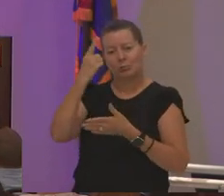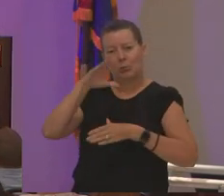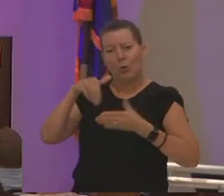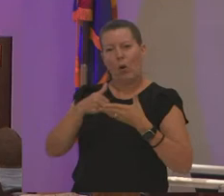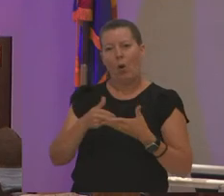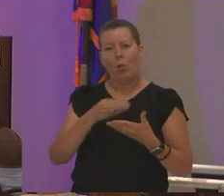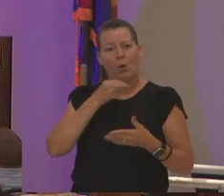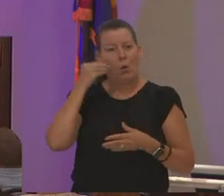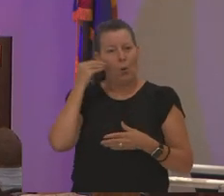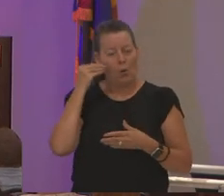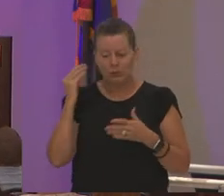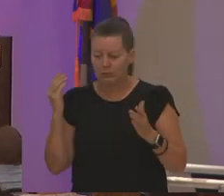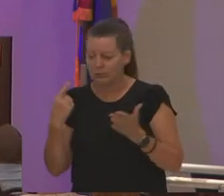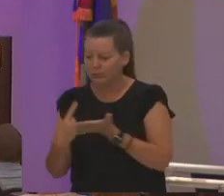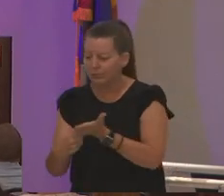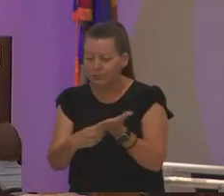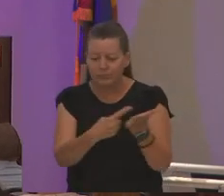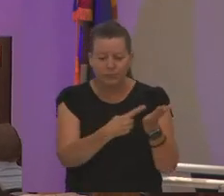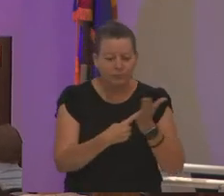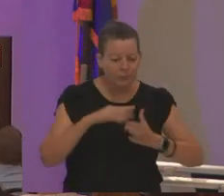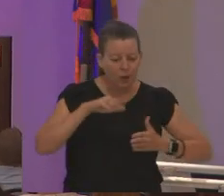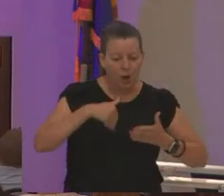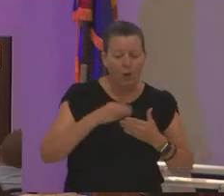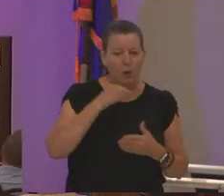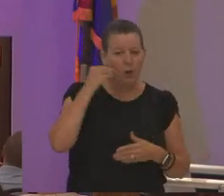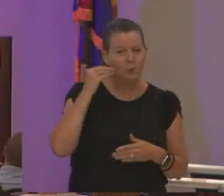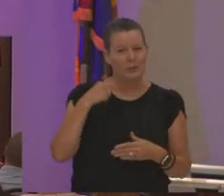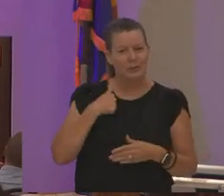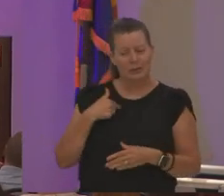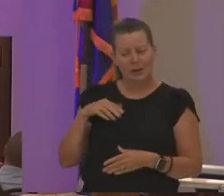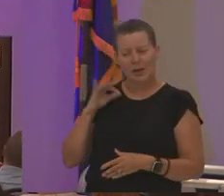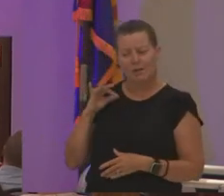dissertation one of the things i found was that my black and brown students who